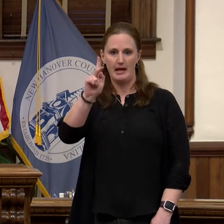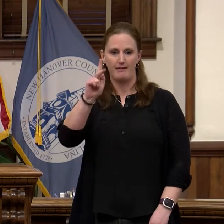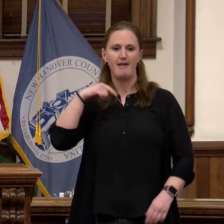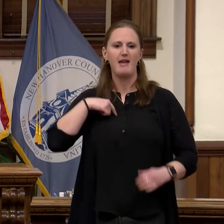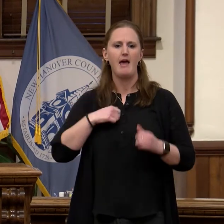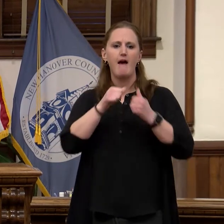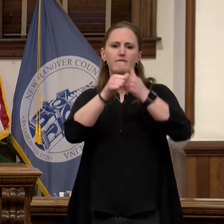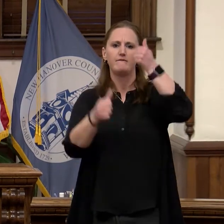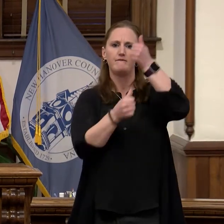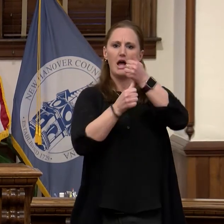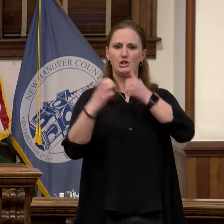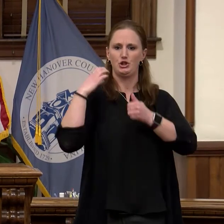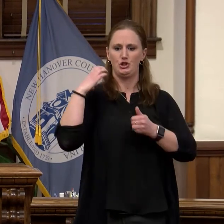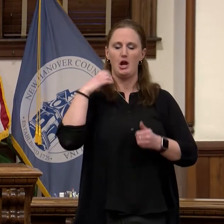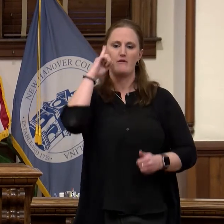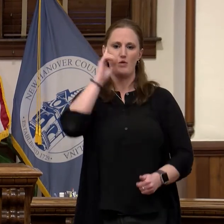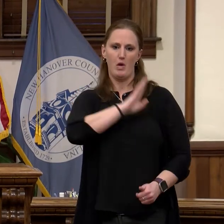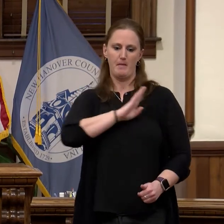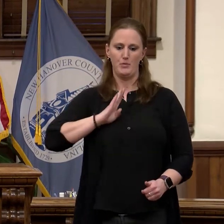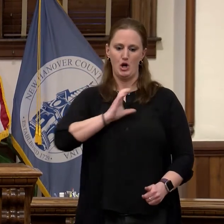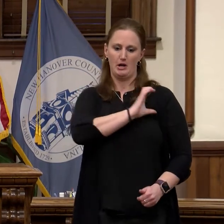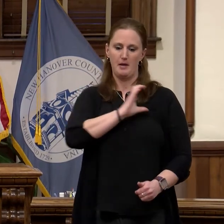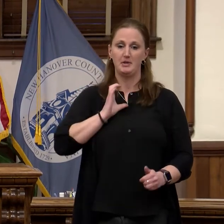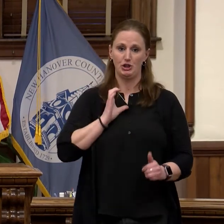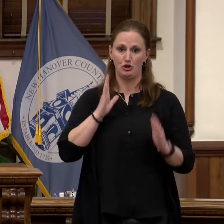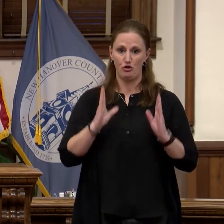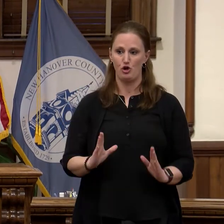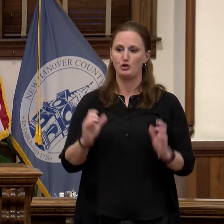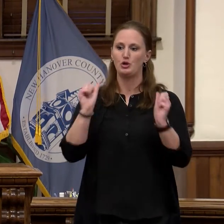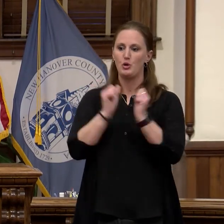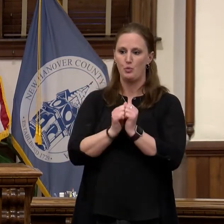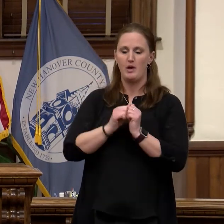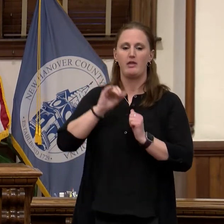commissioners alongside our chair Julia Olson Bozeman with my fellow